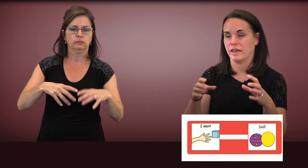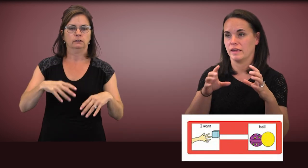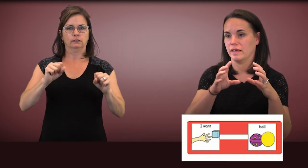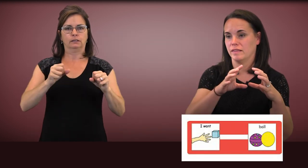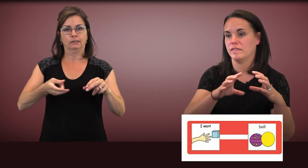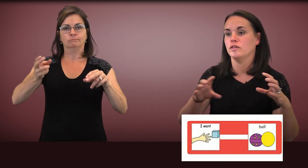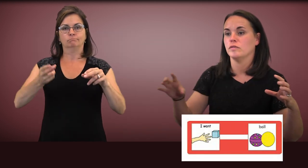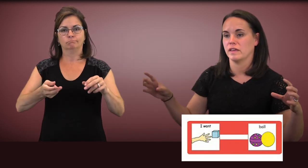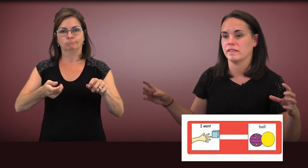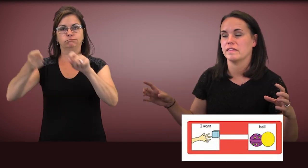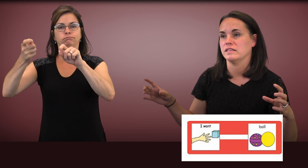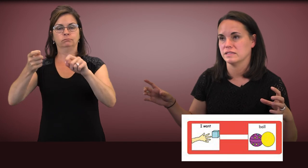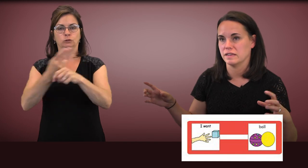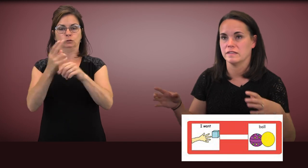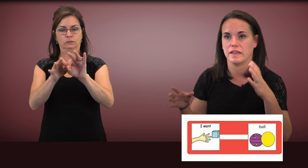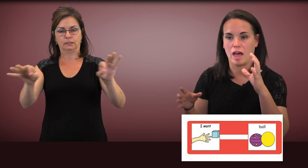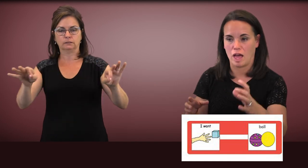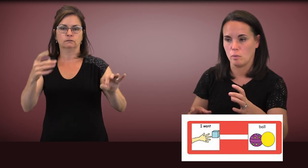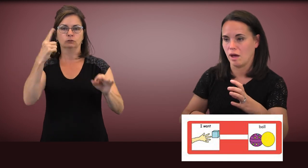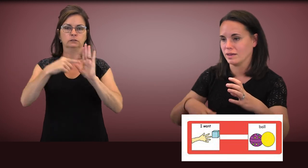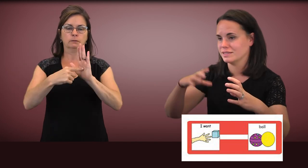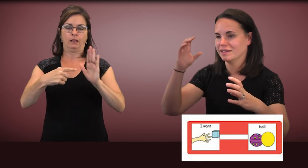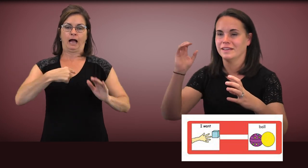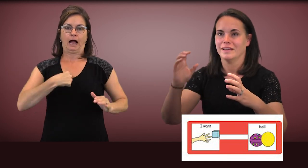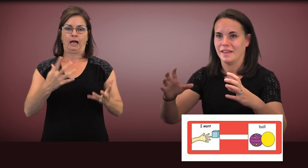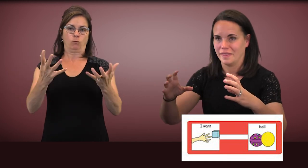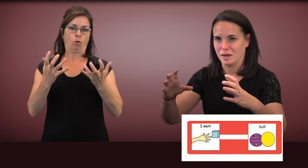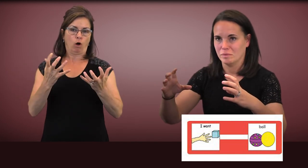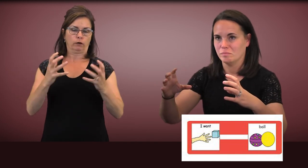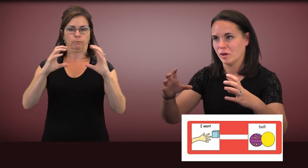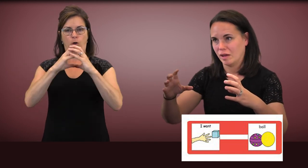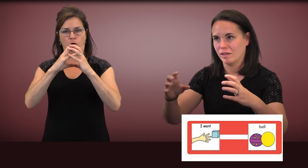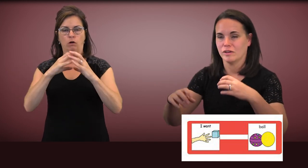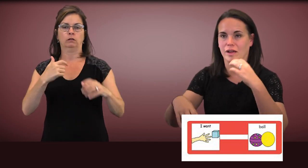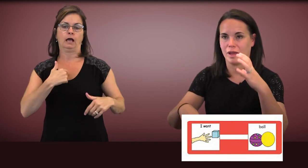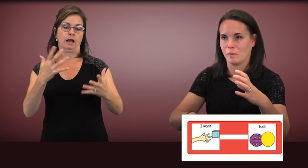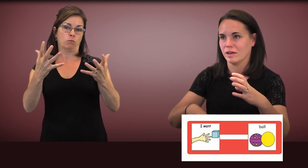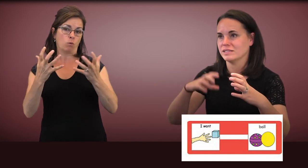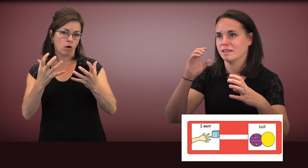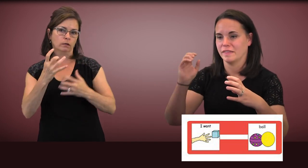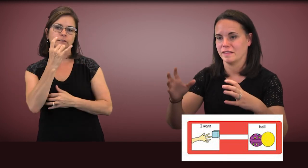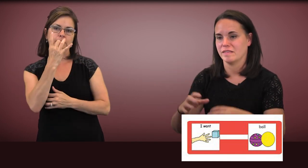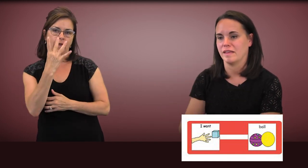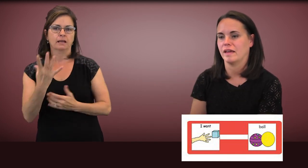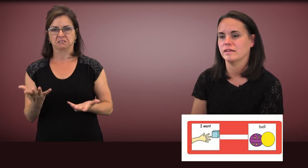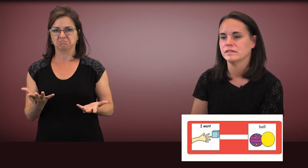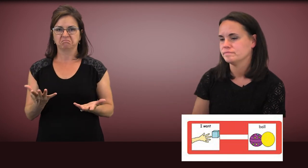like using sentences like, "I want," and then ball or "I want," and then snack.